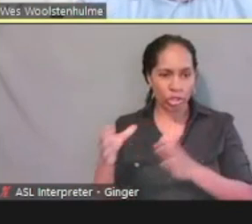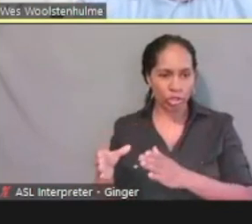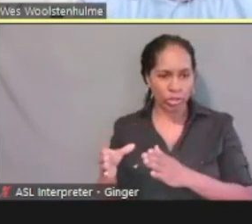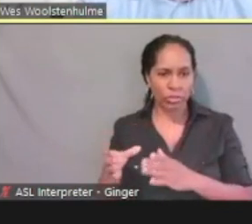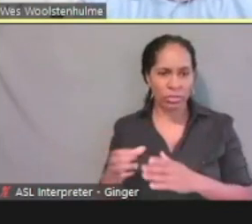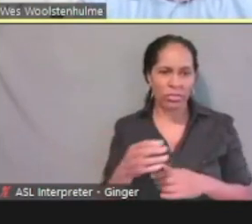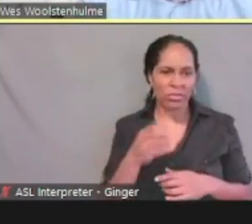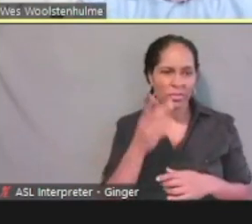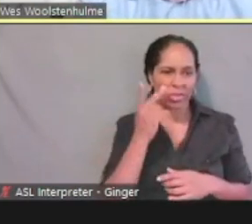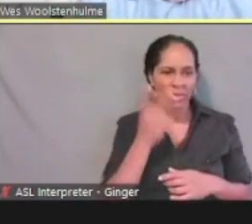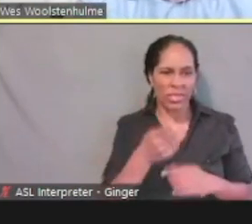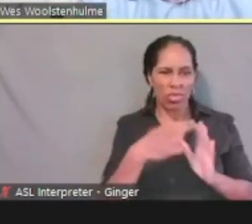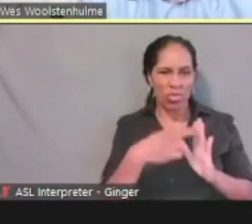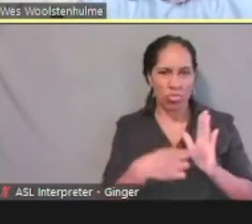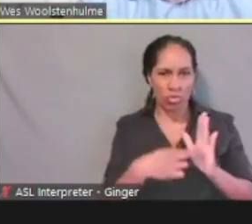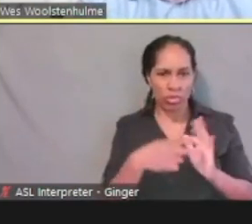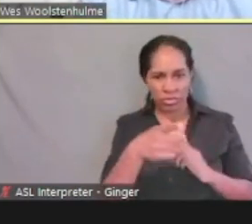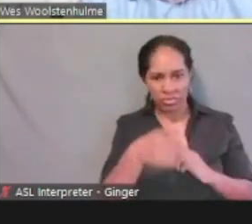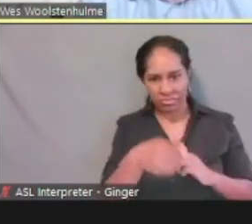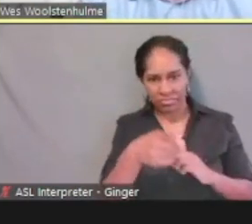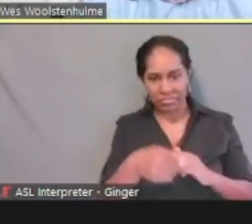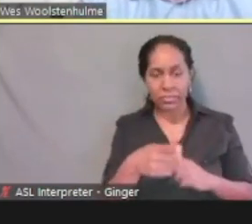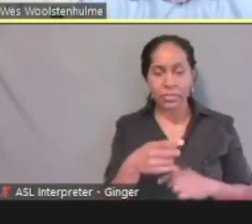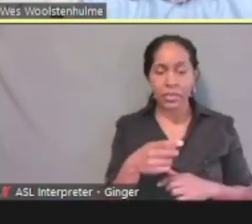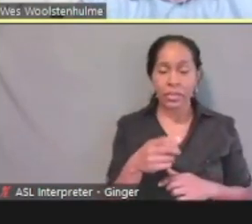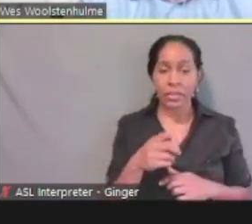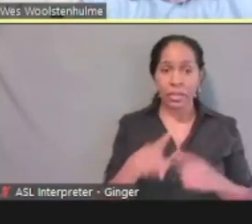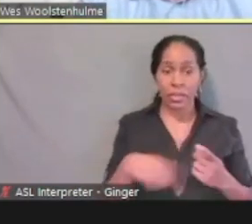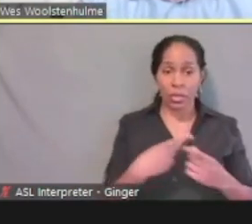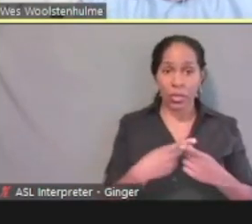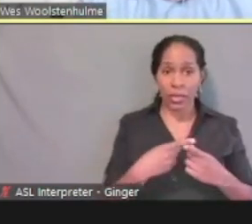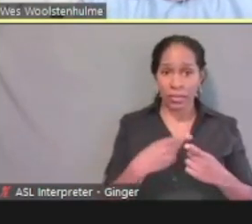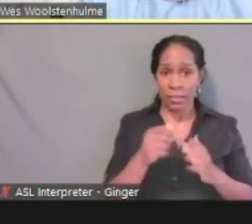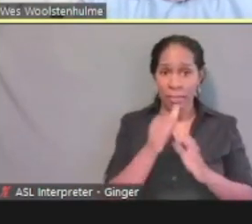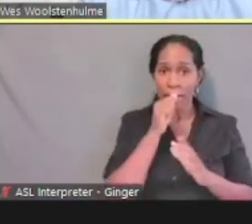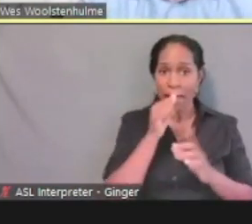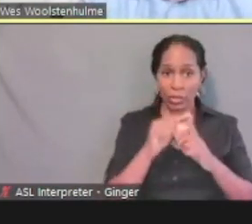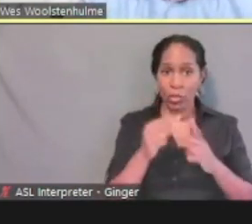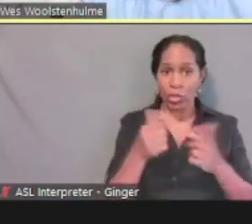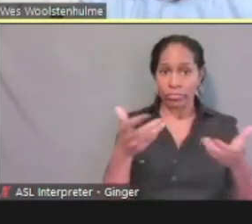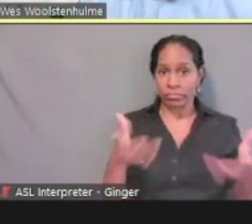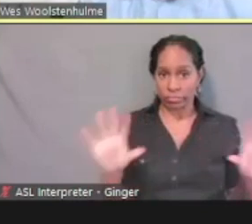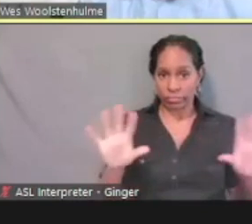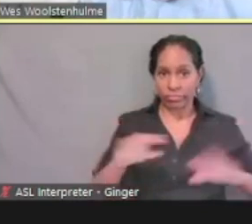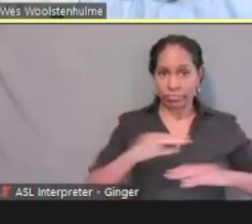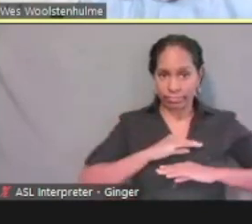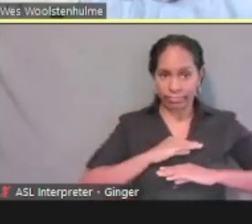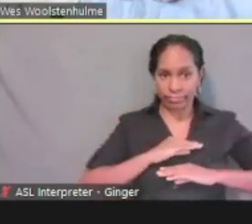When I've met the qualifications of the password, then the, Save button becomes active